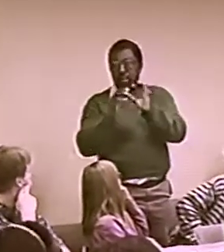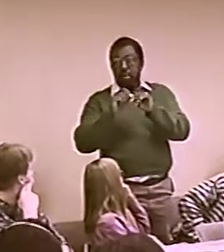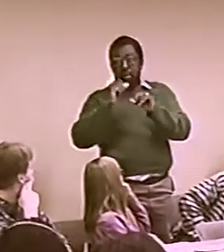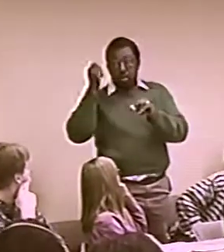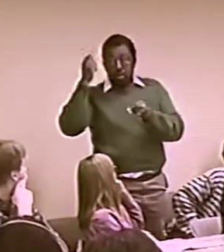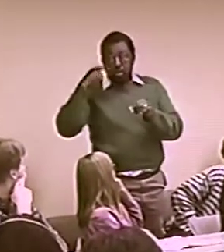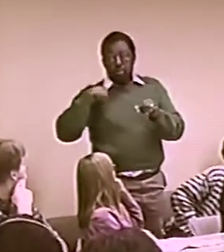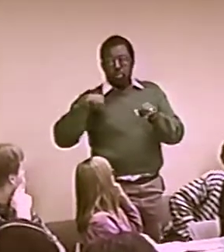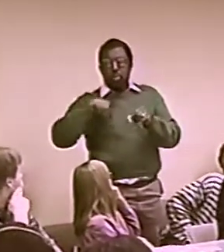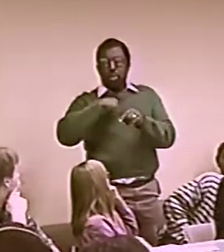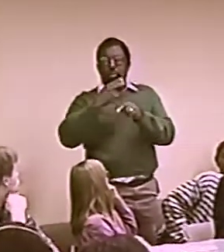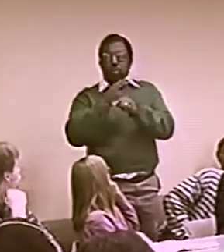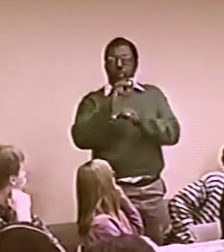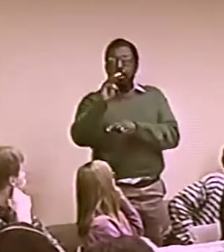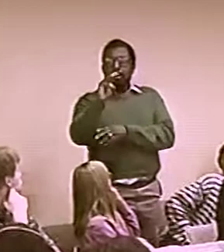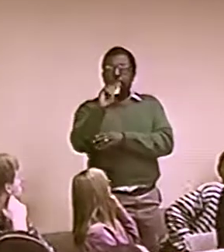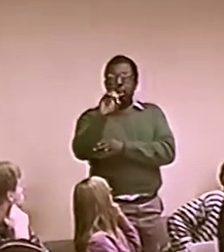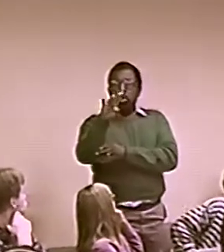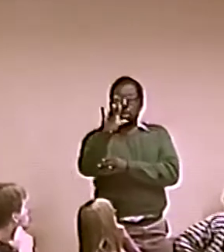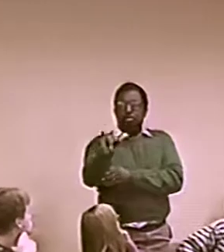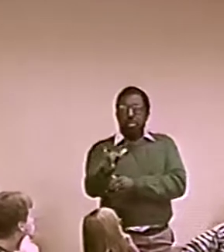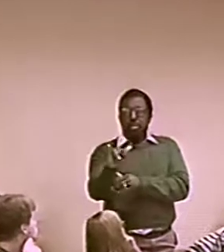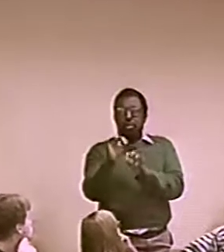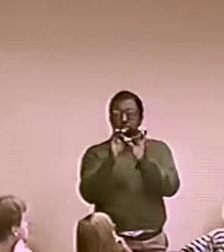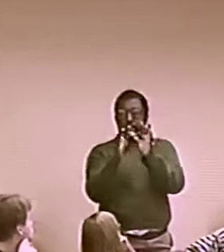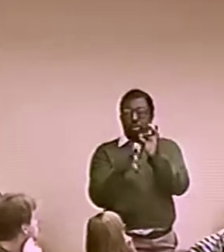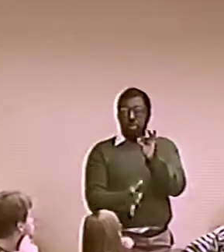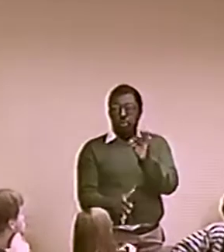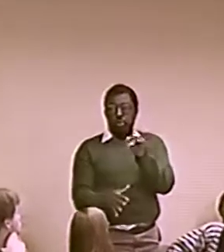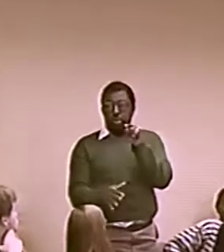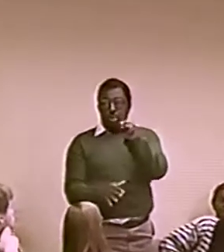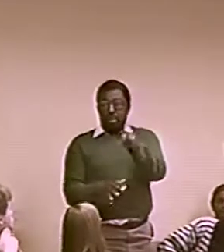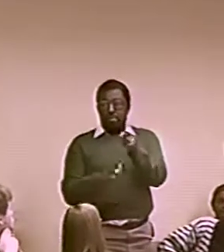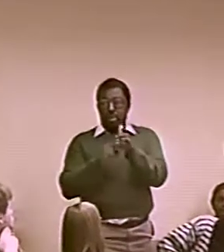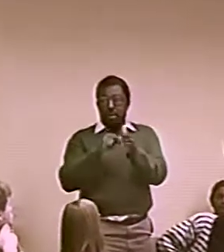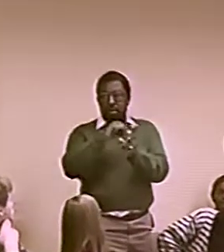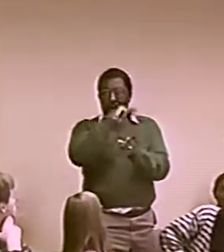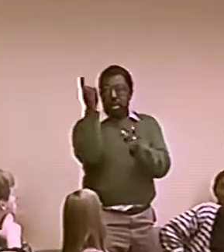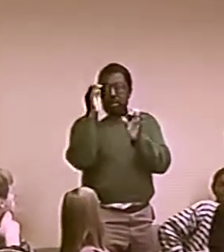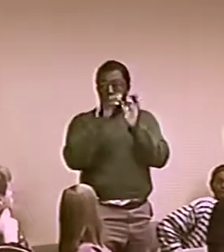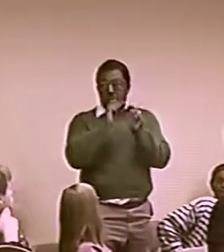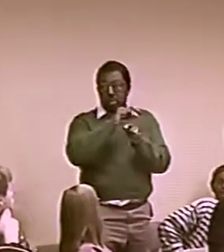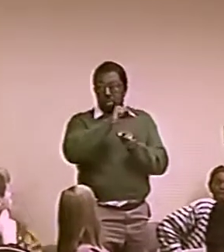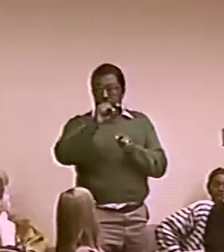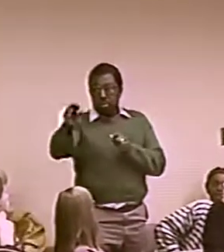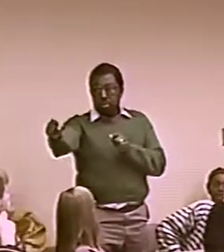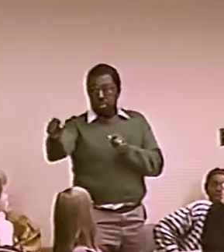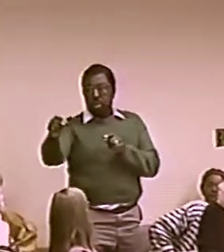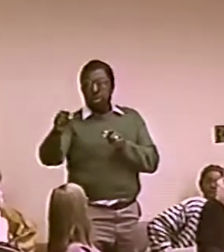WE HAD AN ORAL INTERPRETER THERE WHO USED HIS FINGERS. HE OFFERED SIGN LANGUAGE THERE, BUT YOU UNDERSTAND